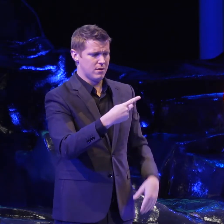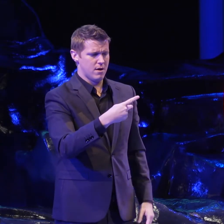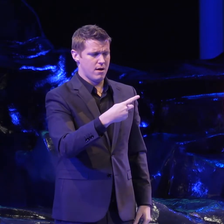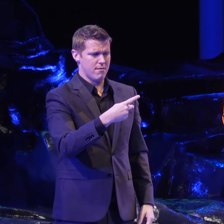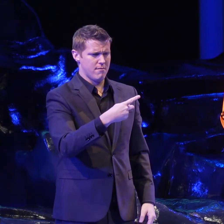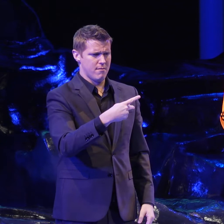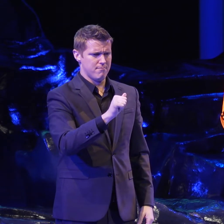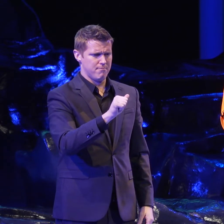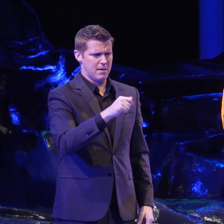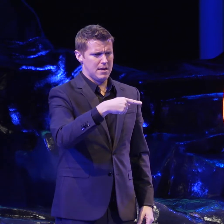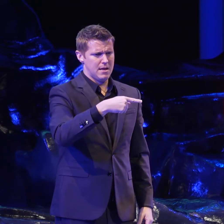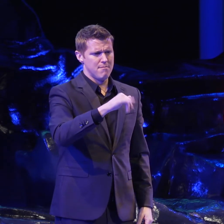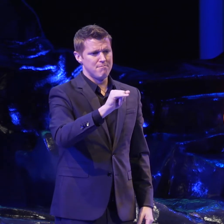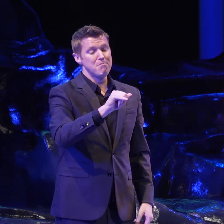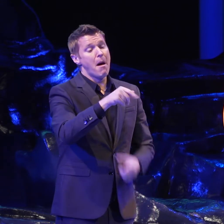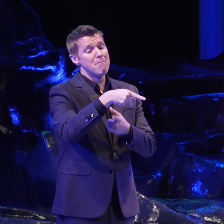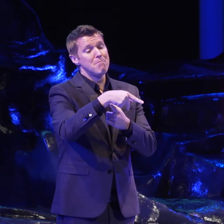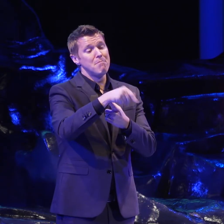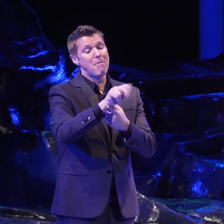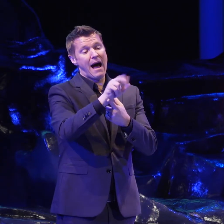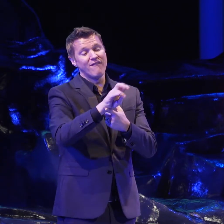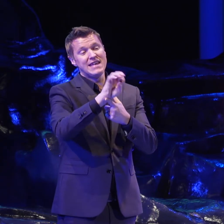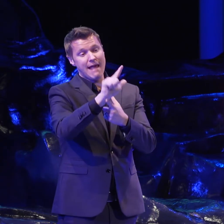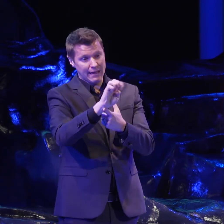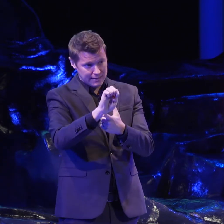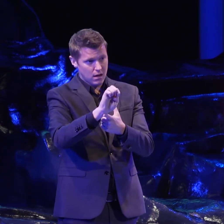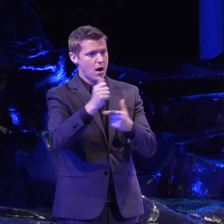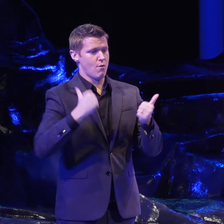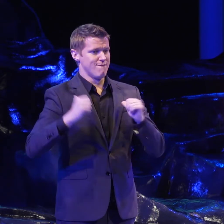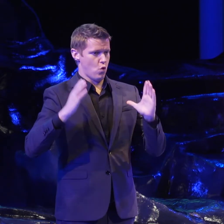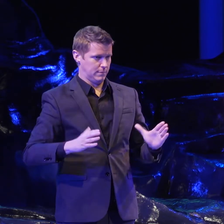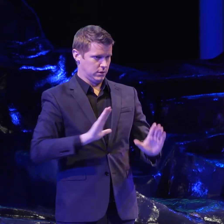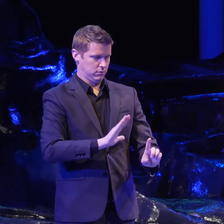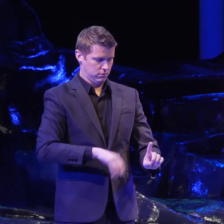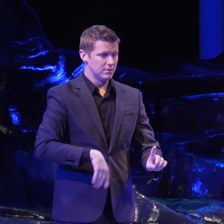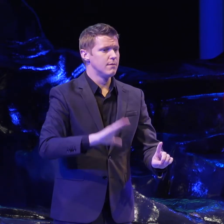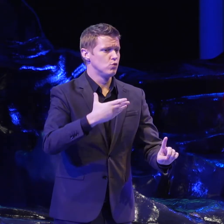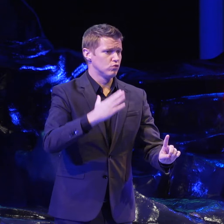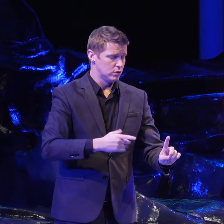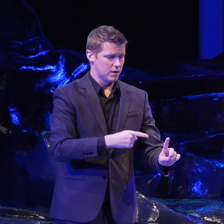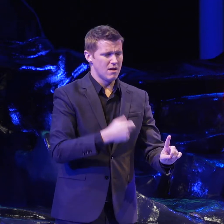We've got the space until six, so I think we should use it. Let's keep the connections coming. There are a lot of fascinating people here.